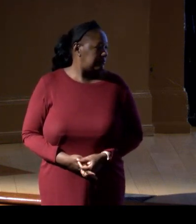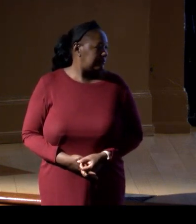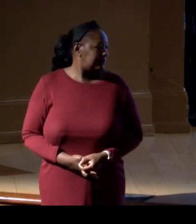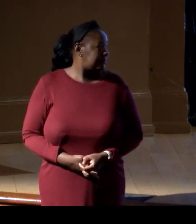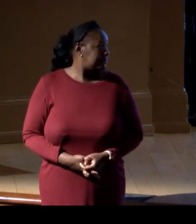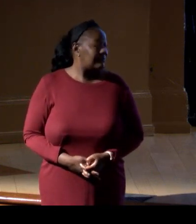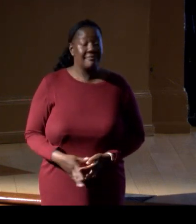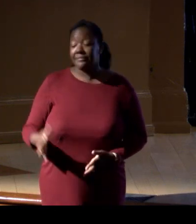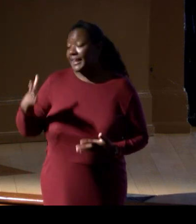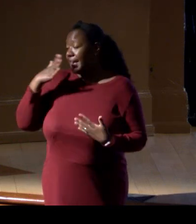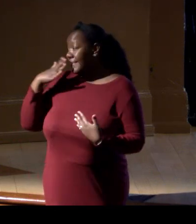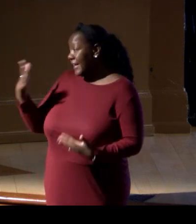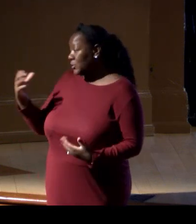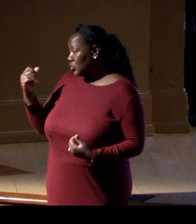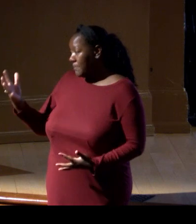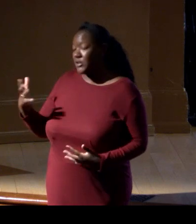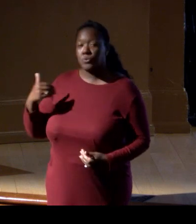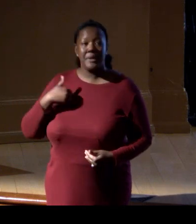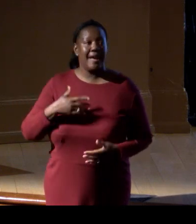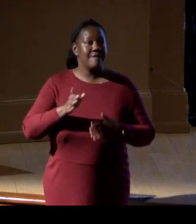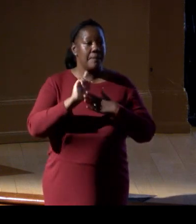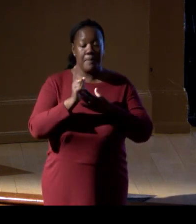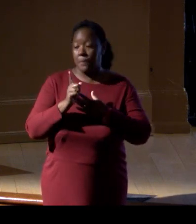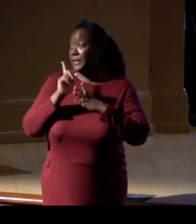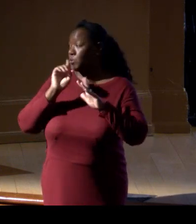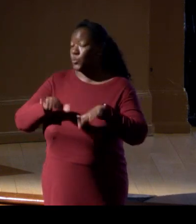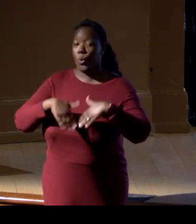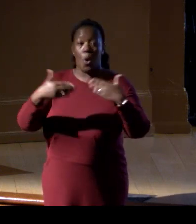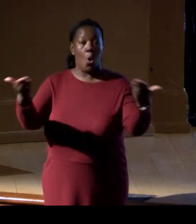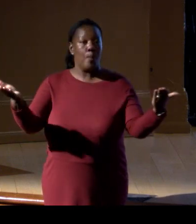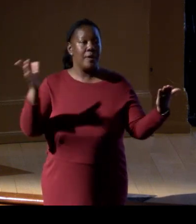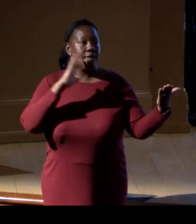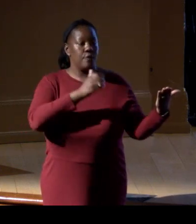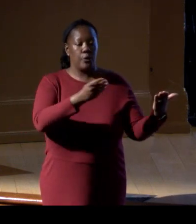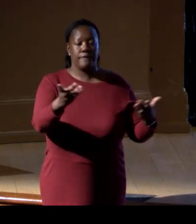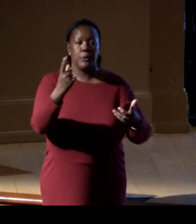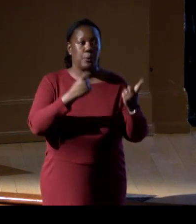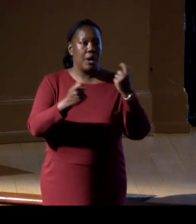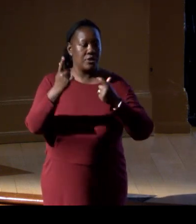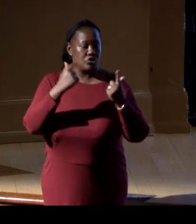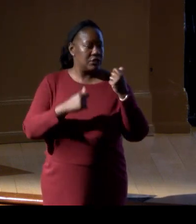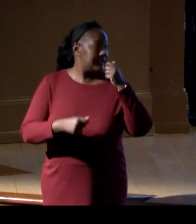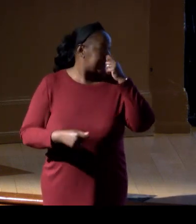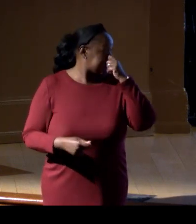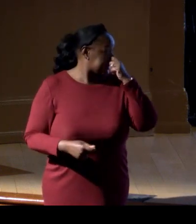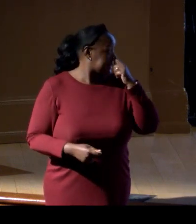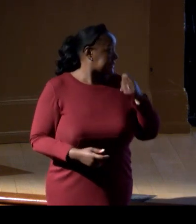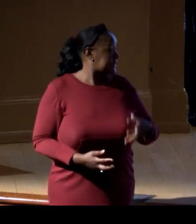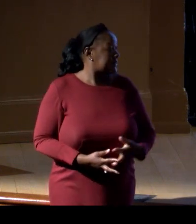Thank you so much, Enric. I think we have a moment for a few questions, if anybody has some questions for Enric he can entertain.